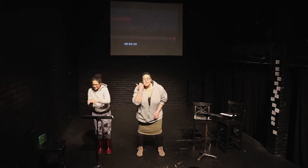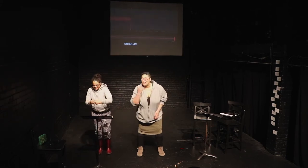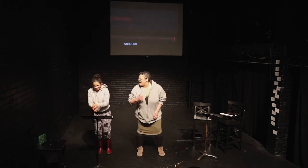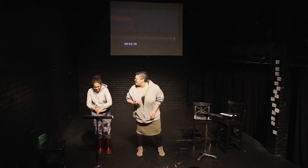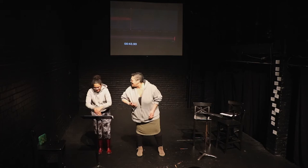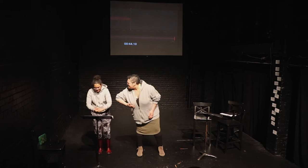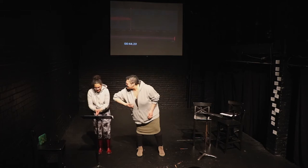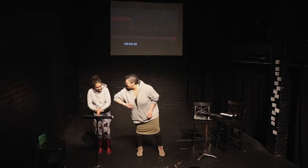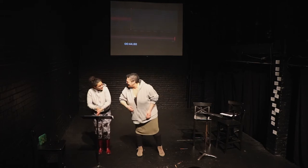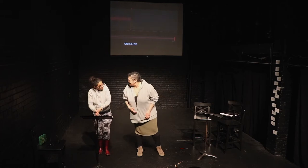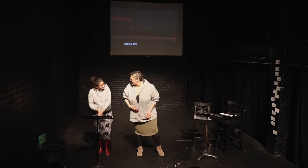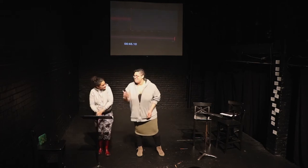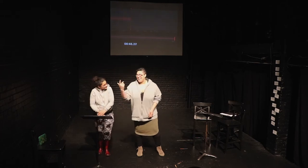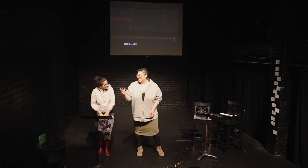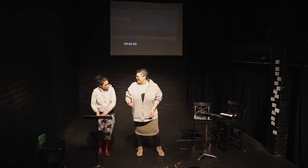I love this place! It's amazing.